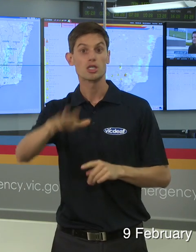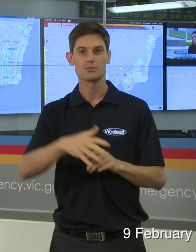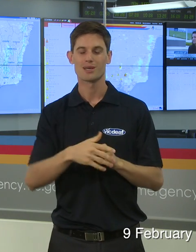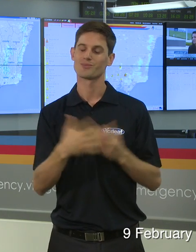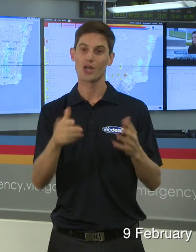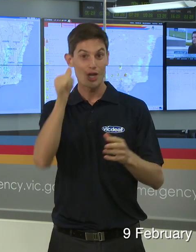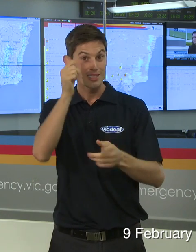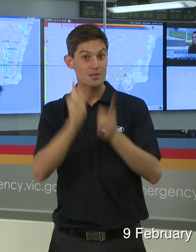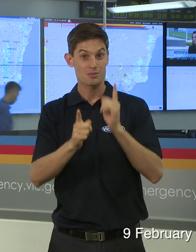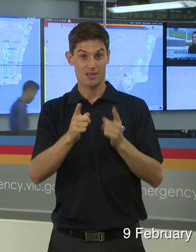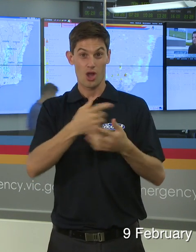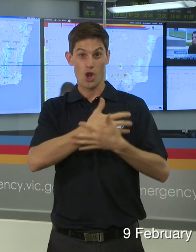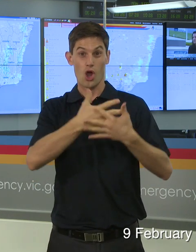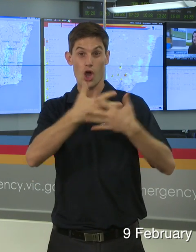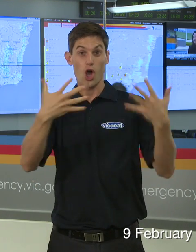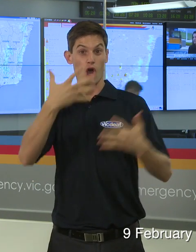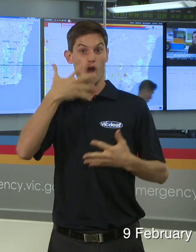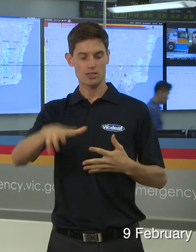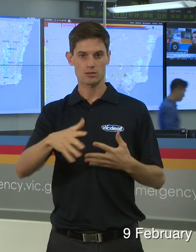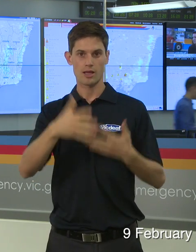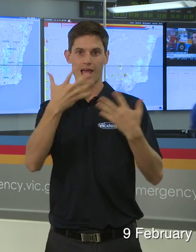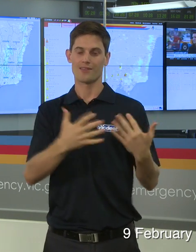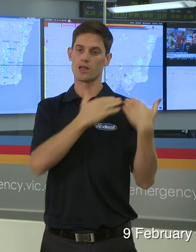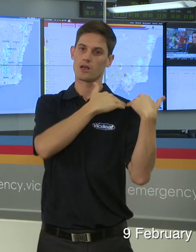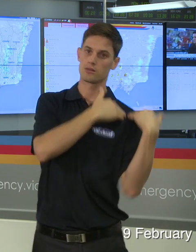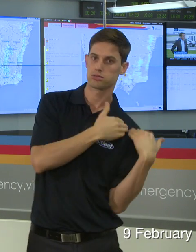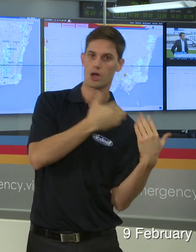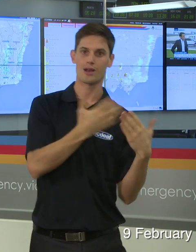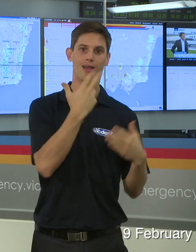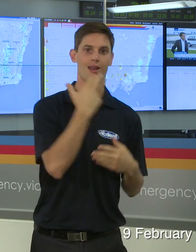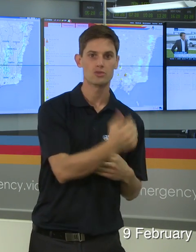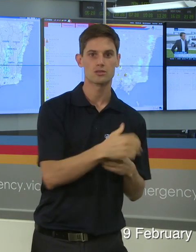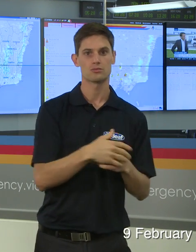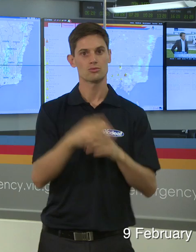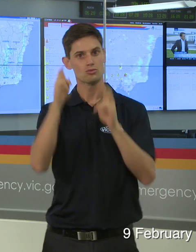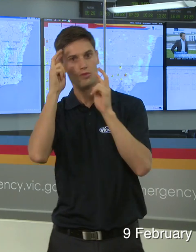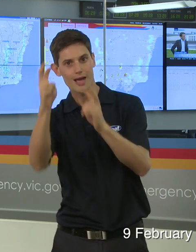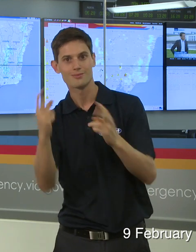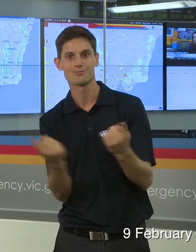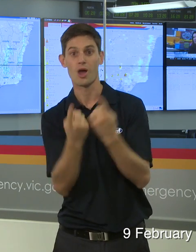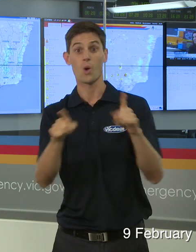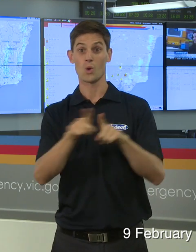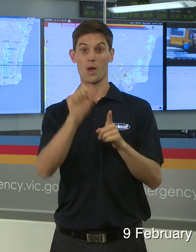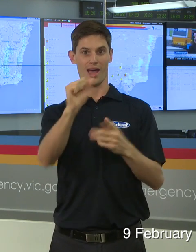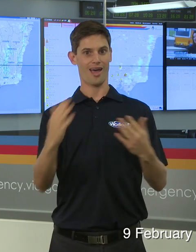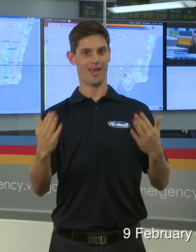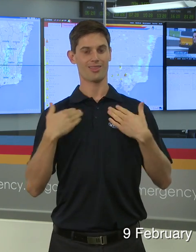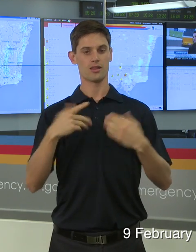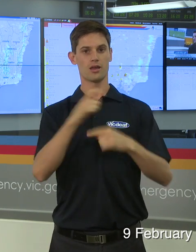the pressure that's on all the infrastructure any particular people's health is something that people need to be a attuned of and stay aware.